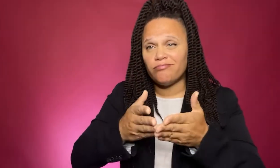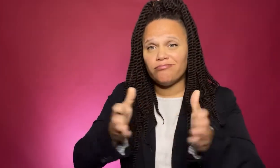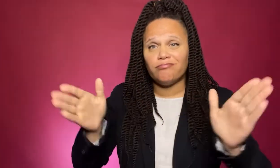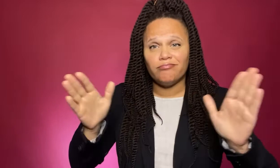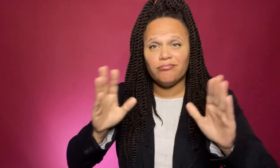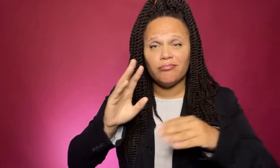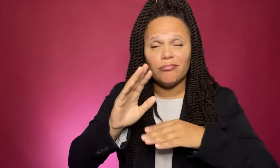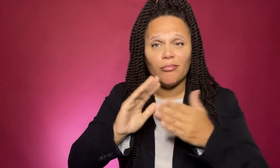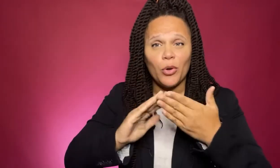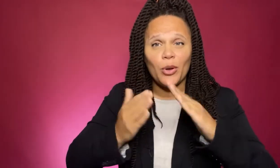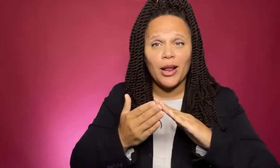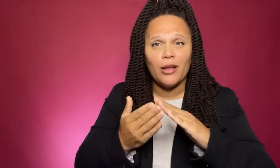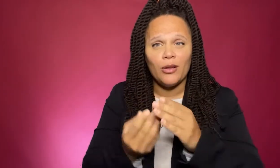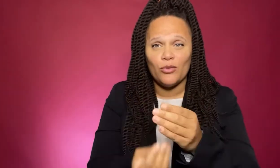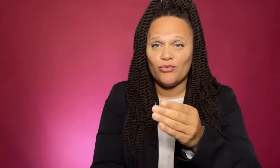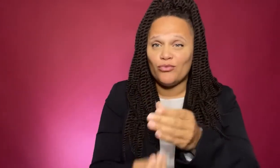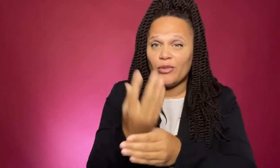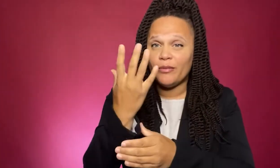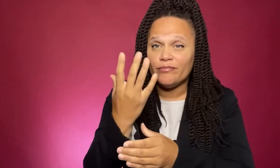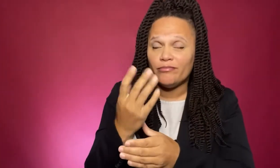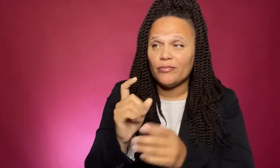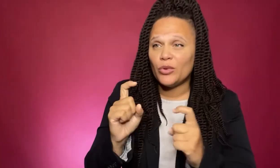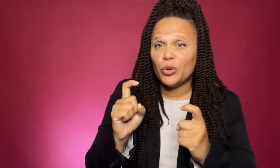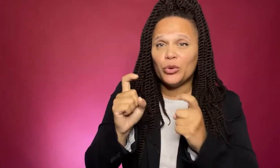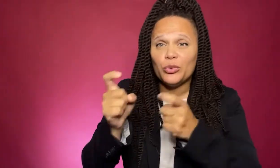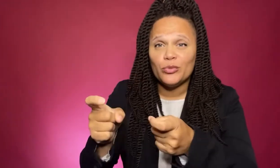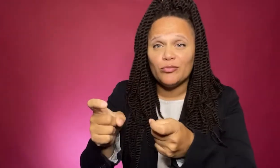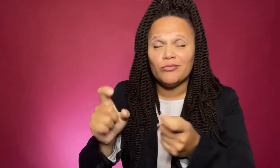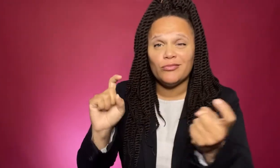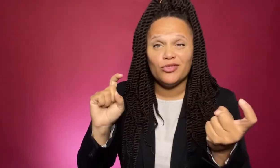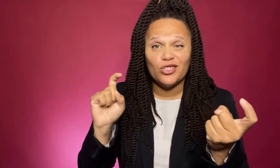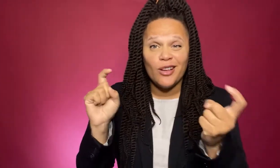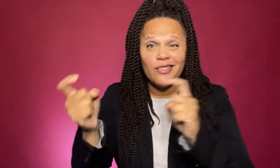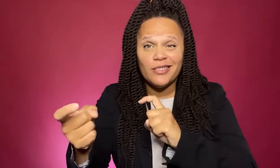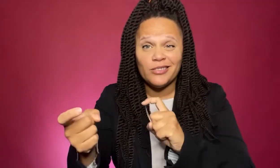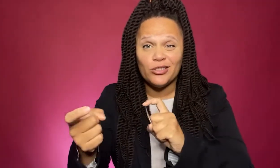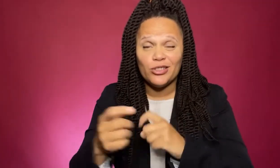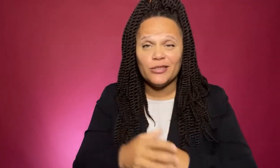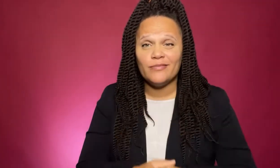and the community to grow, to contribute to change,